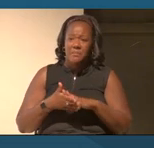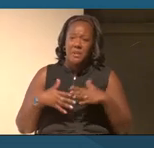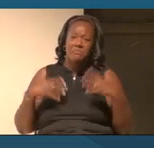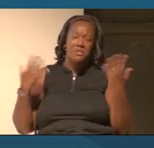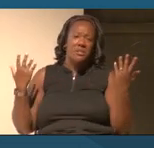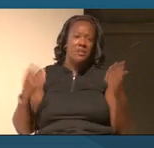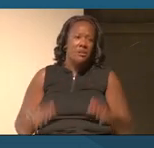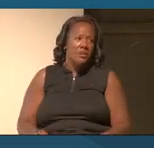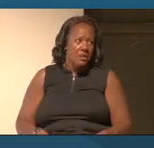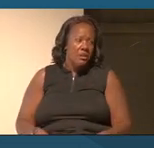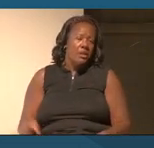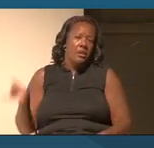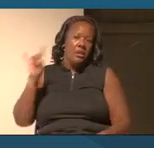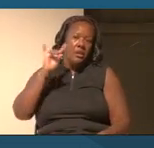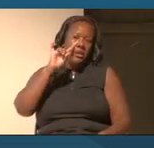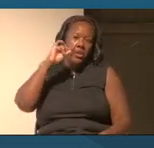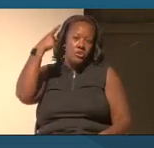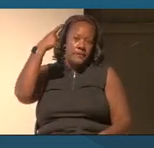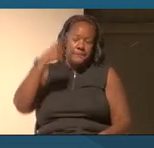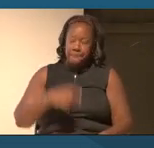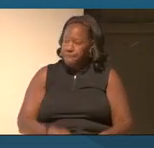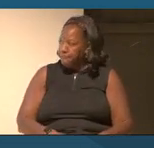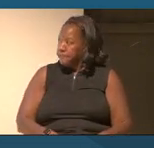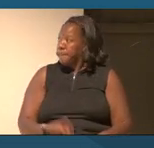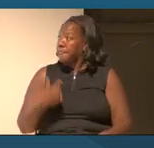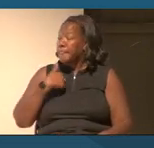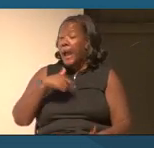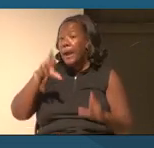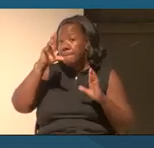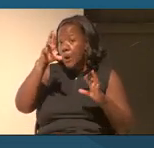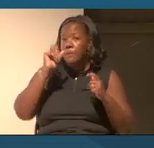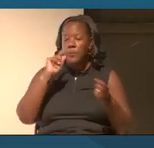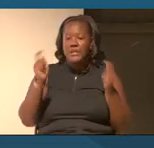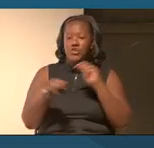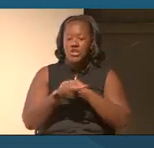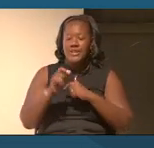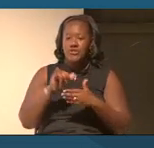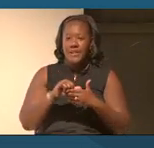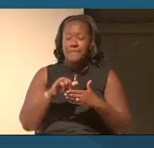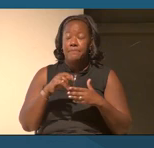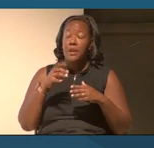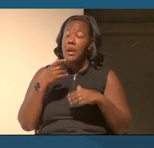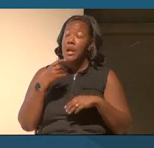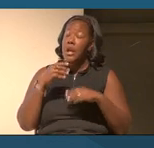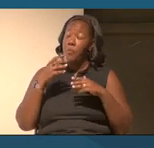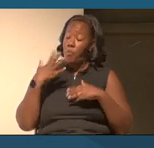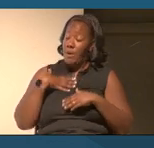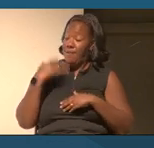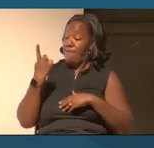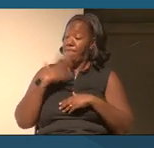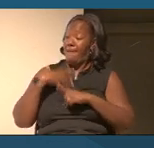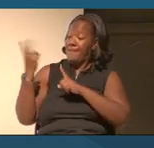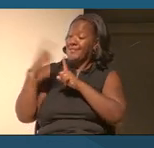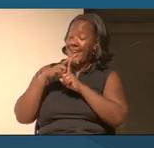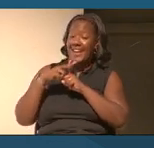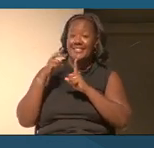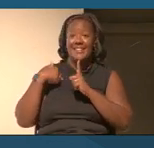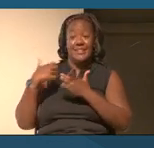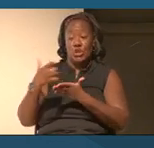becomes trivial. I'm hoping we can change that. In the museum, one of the tasks that I have as a curator is to collect objects that pertain